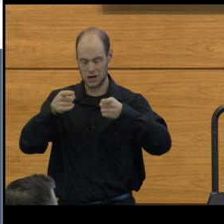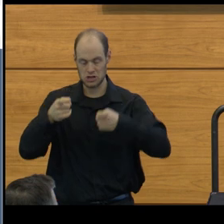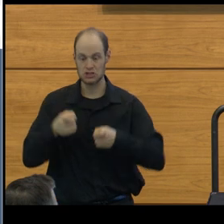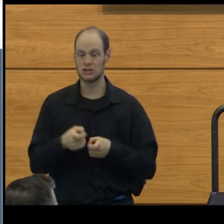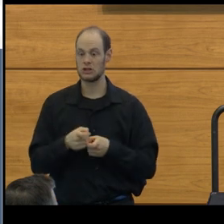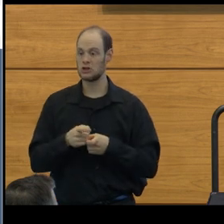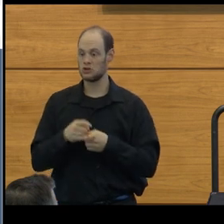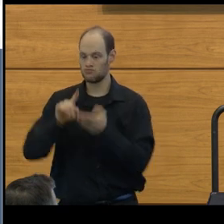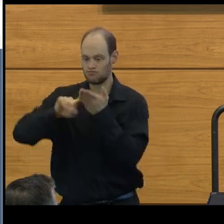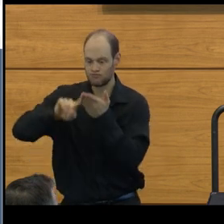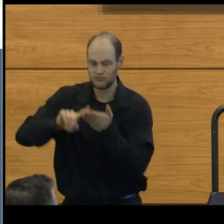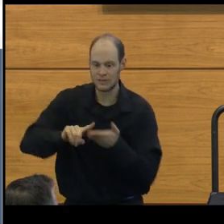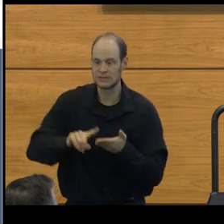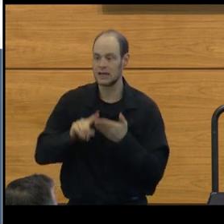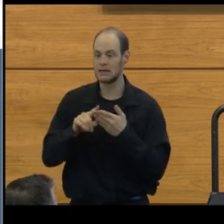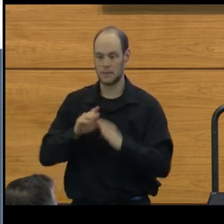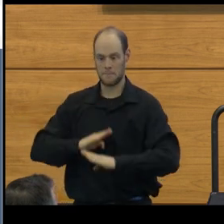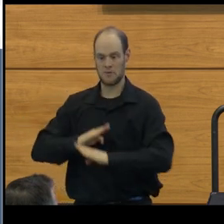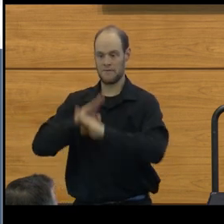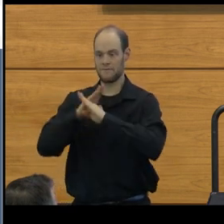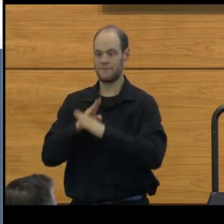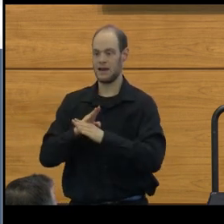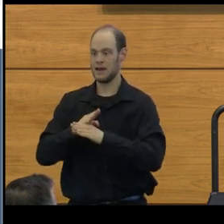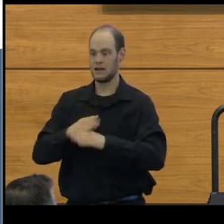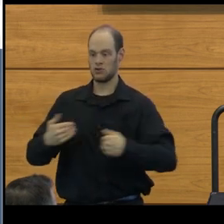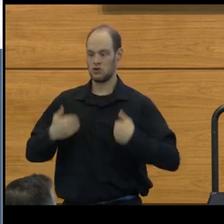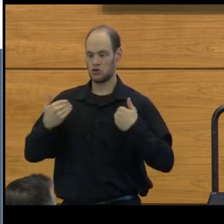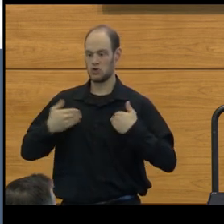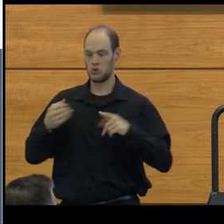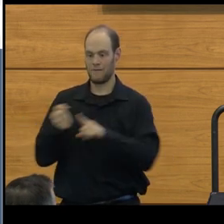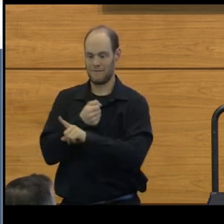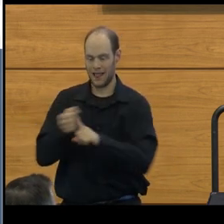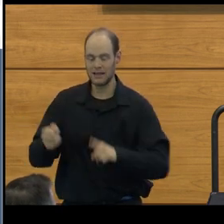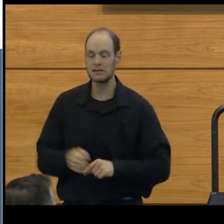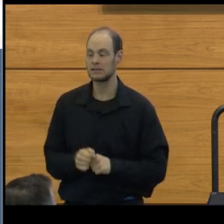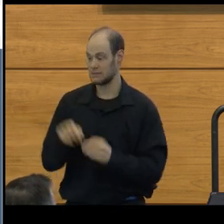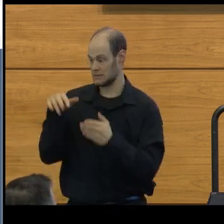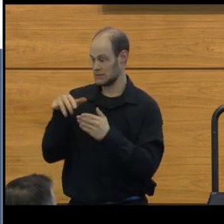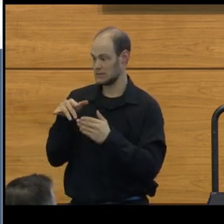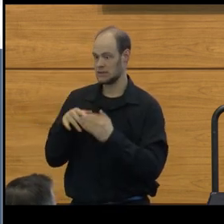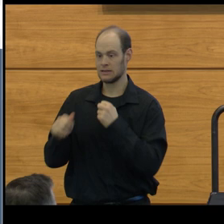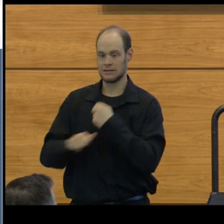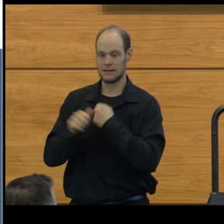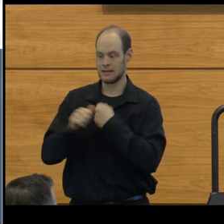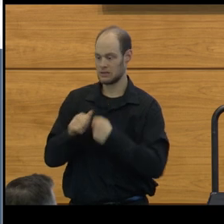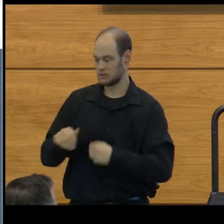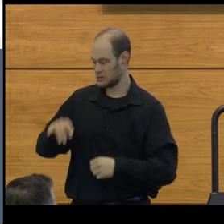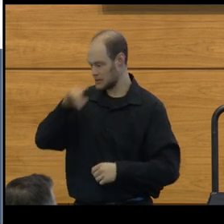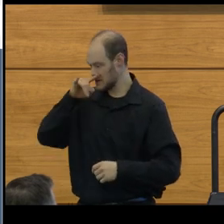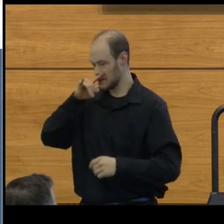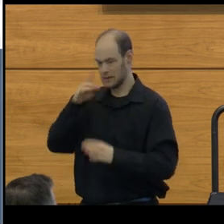to investigate and prevent youth violence. He studies harmful adolescent behavior,